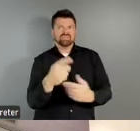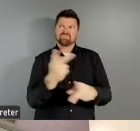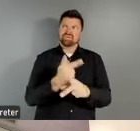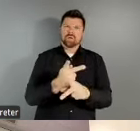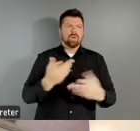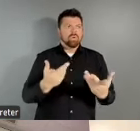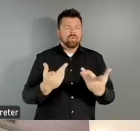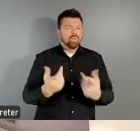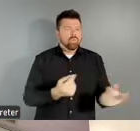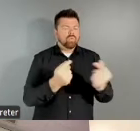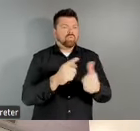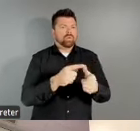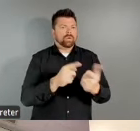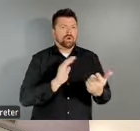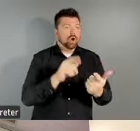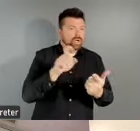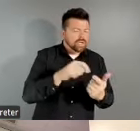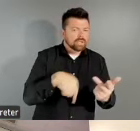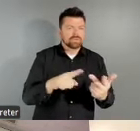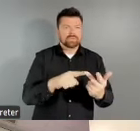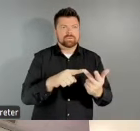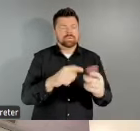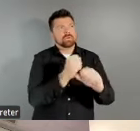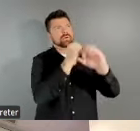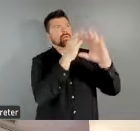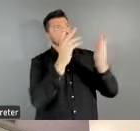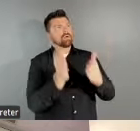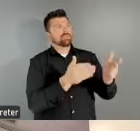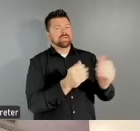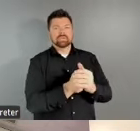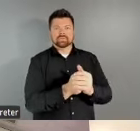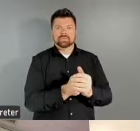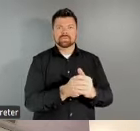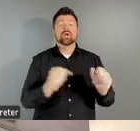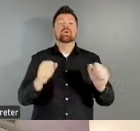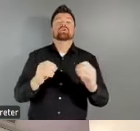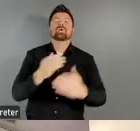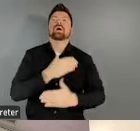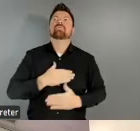and where we need to go. And something that I really appreciate about this project that the NEA